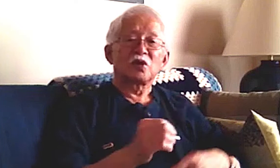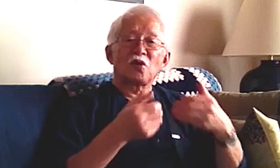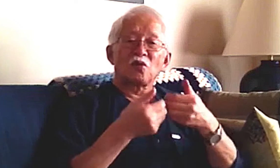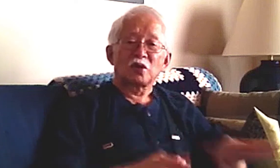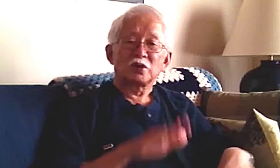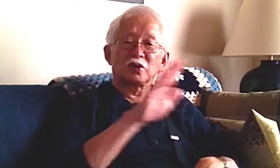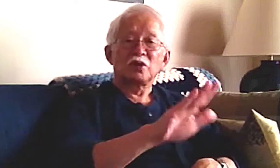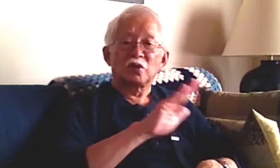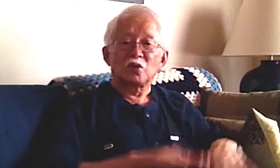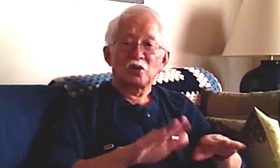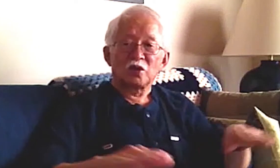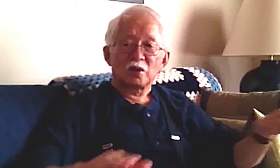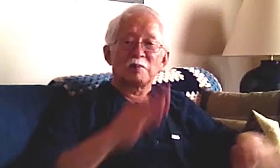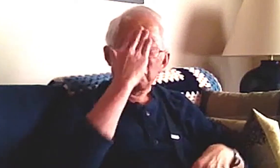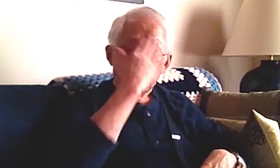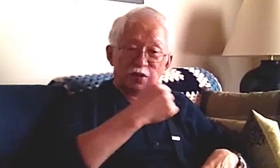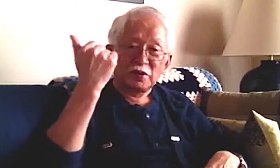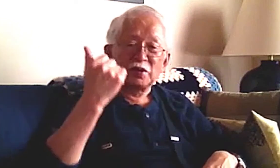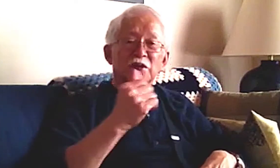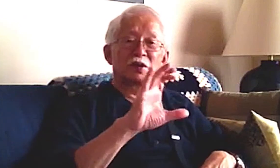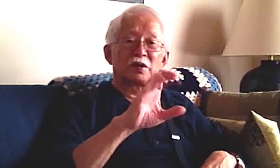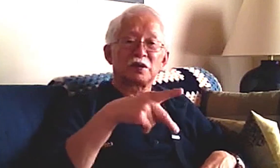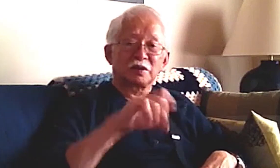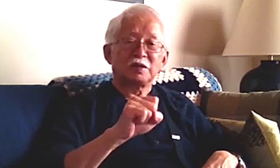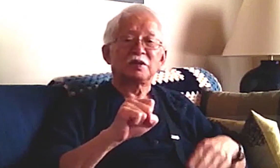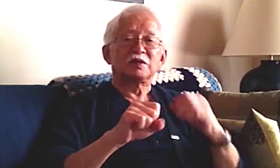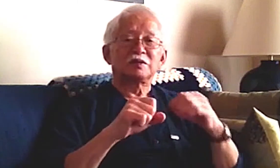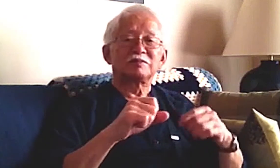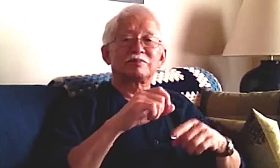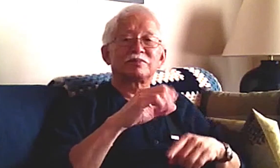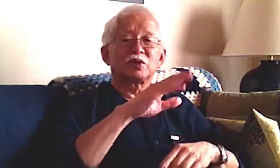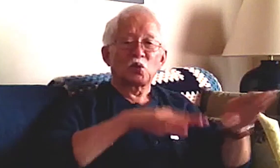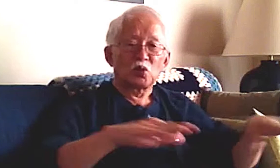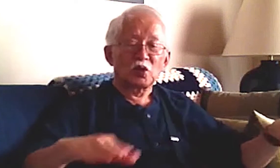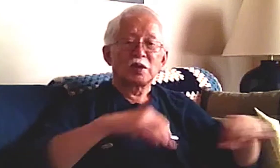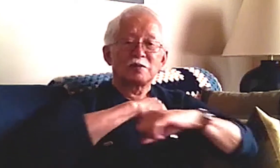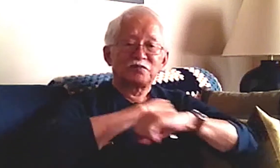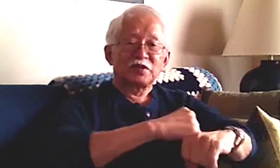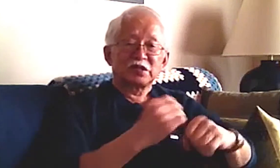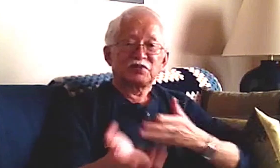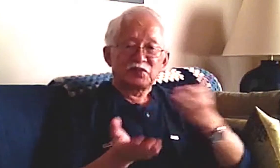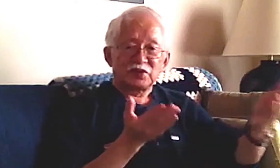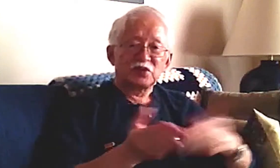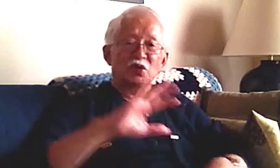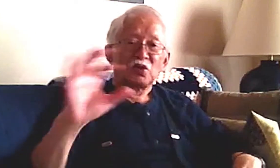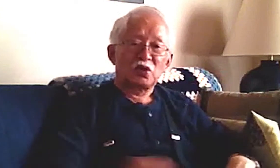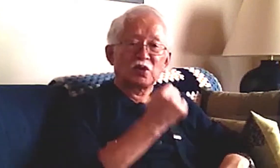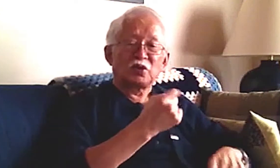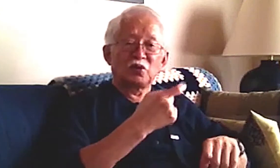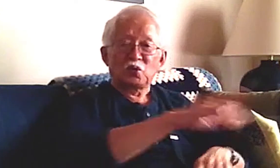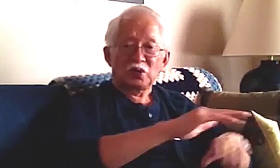Claire was without hope because California Child Protection Services (CPS) had taken her children away